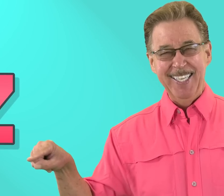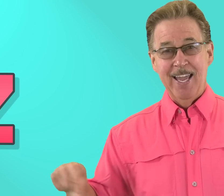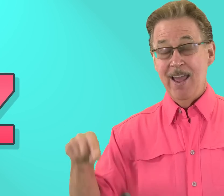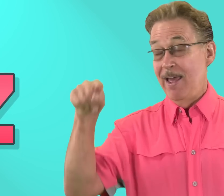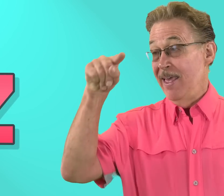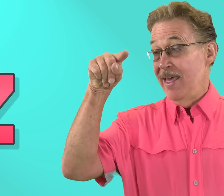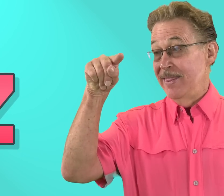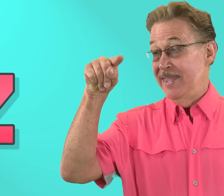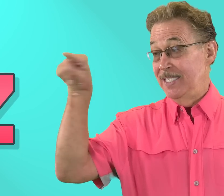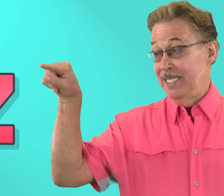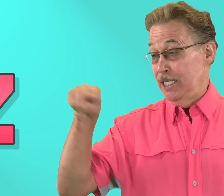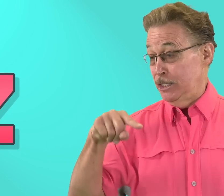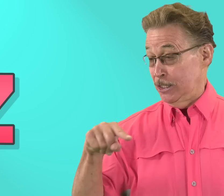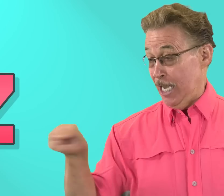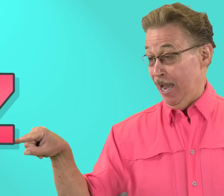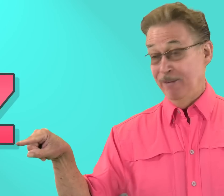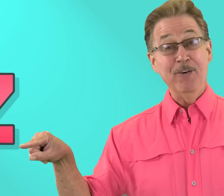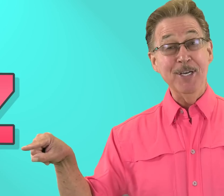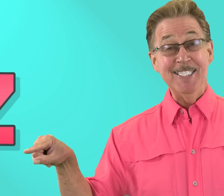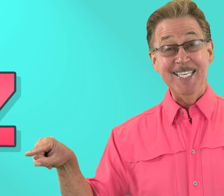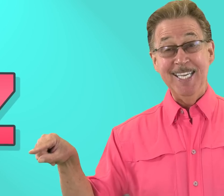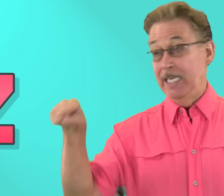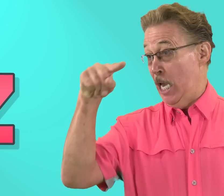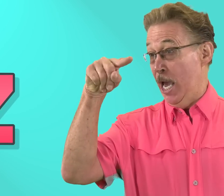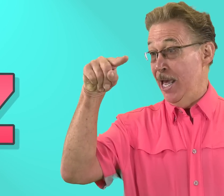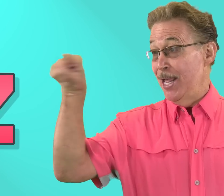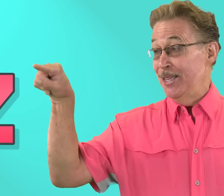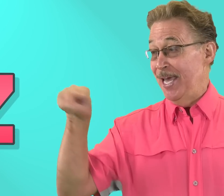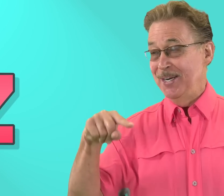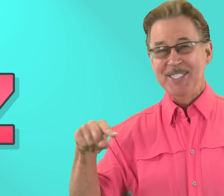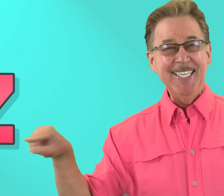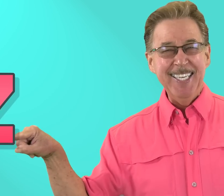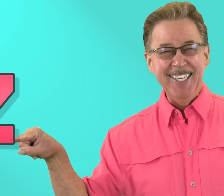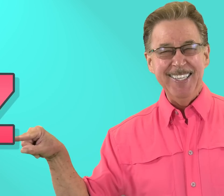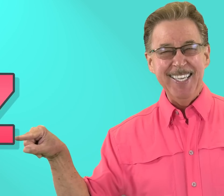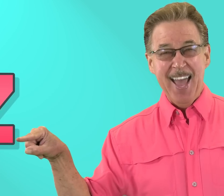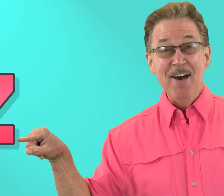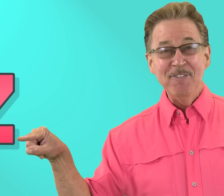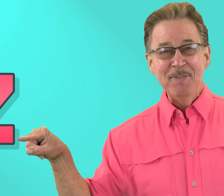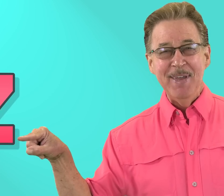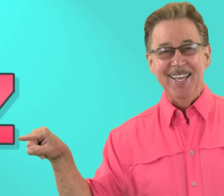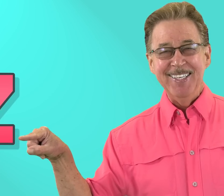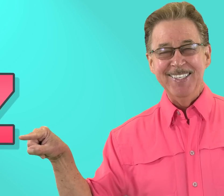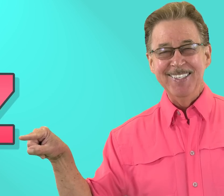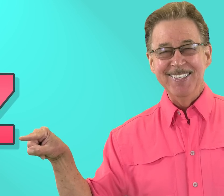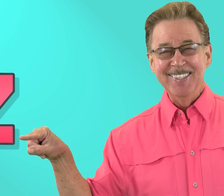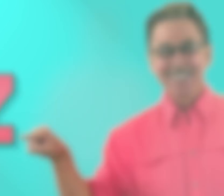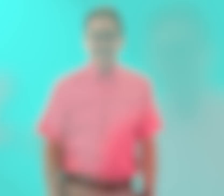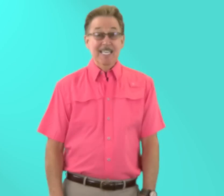This is the sign for Z z Letter Z z in the alphabet